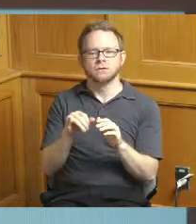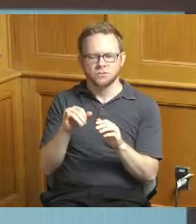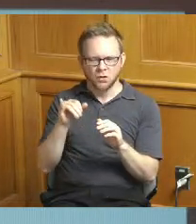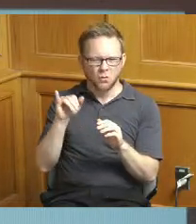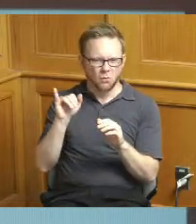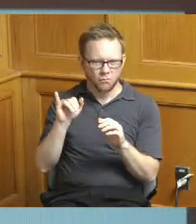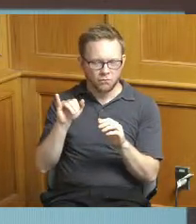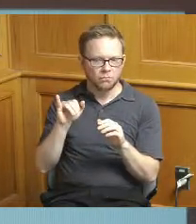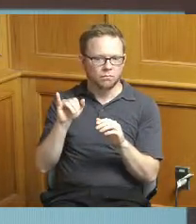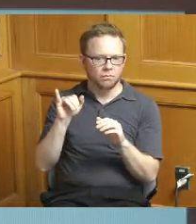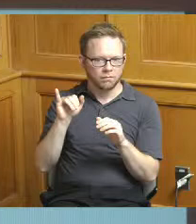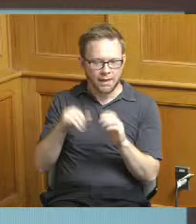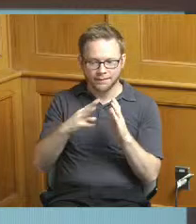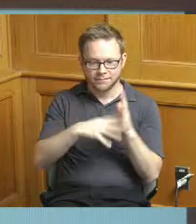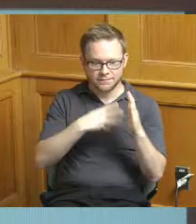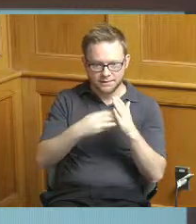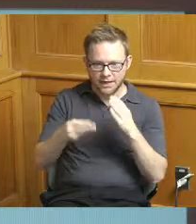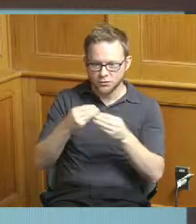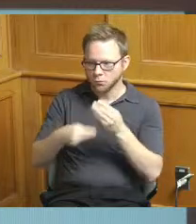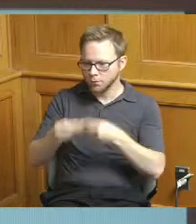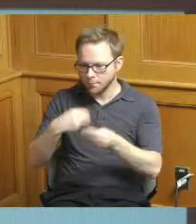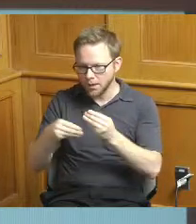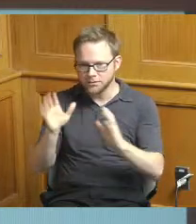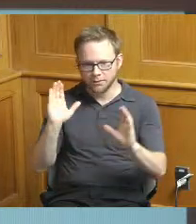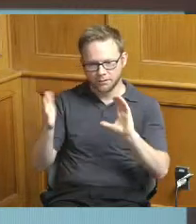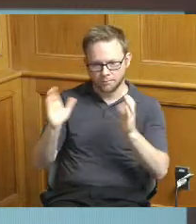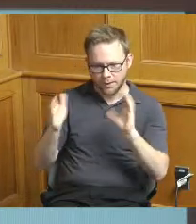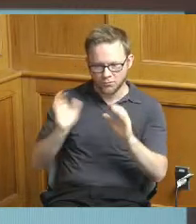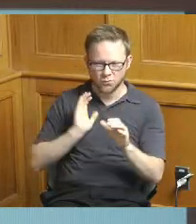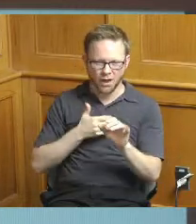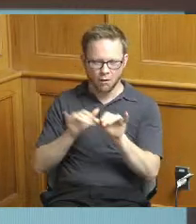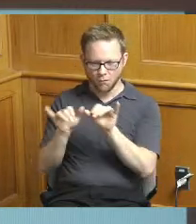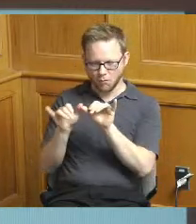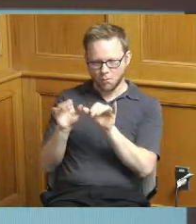of our projects and those metrics are things that we developed internally that we really